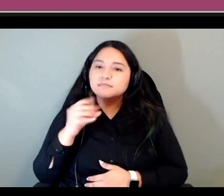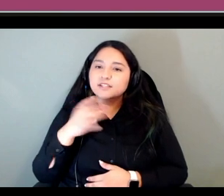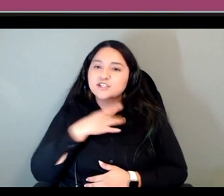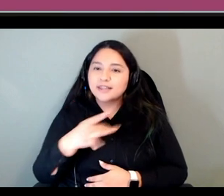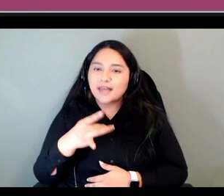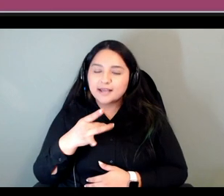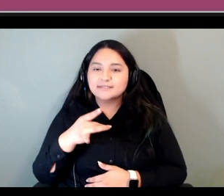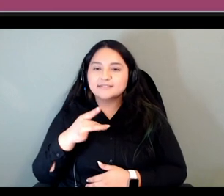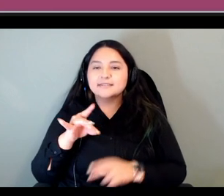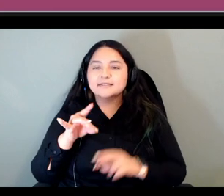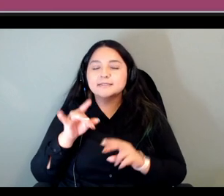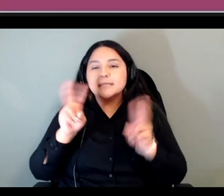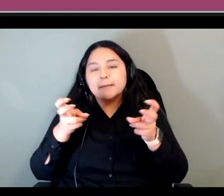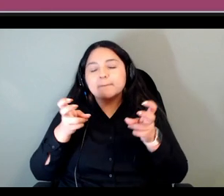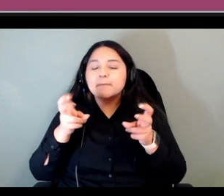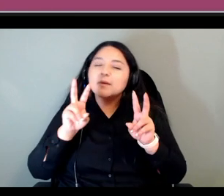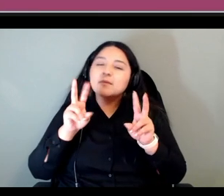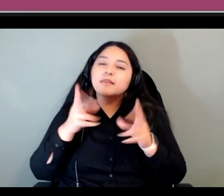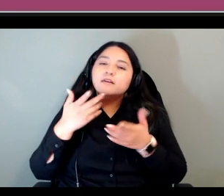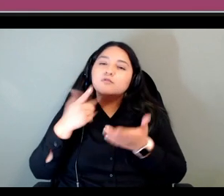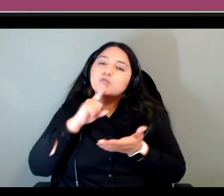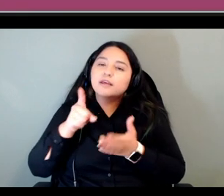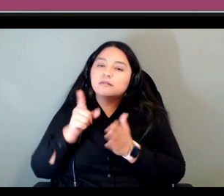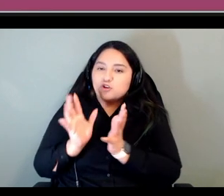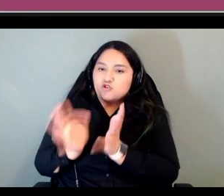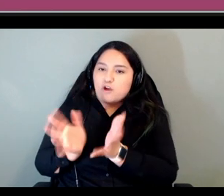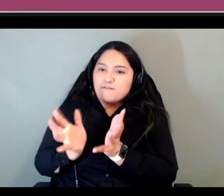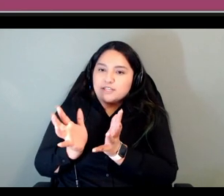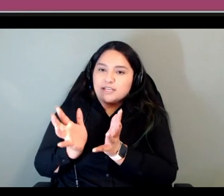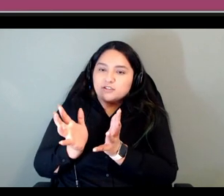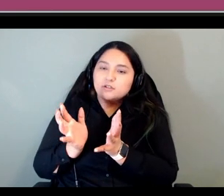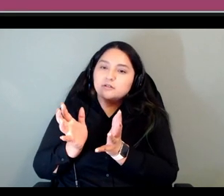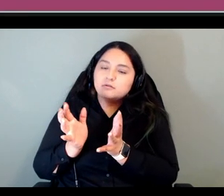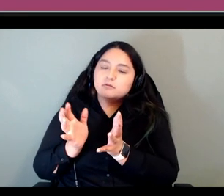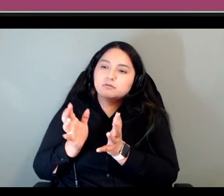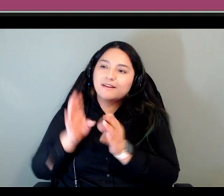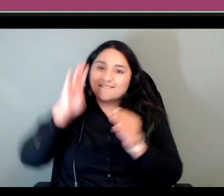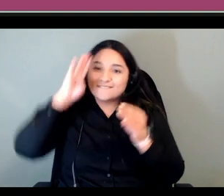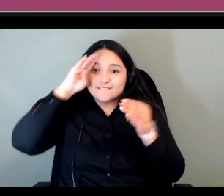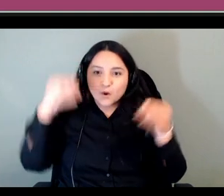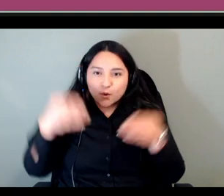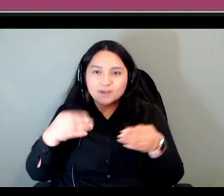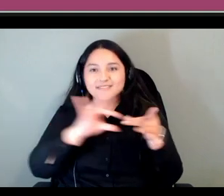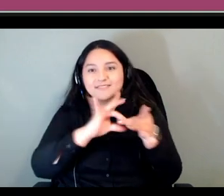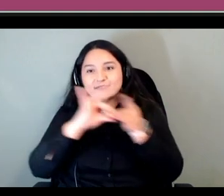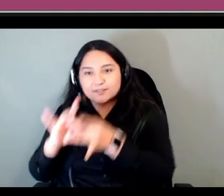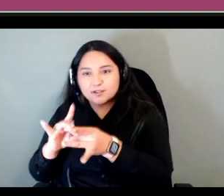the conversations are focused on um things that we would do actually do with our relations